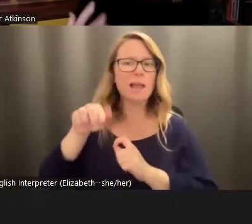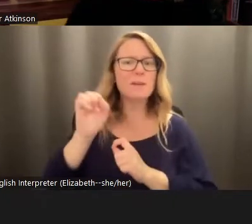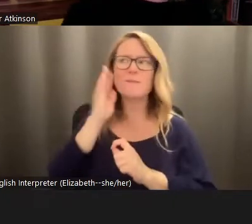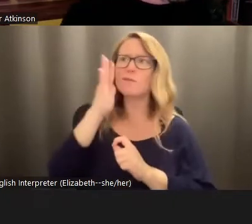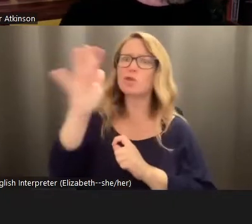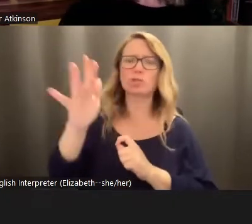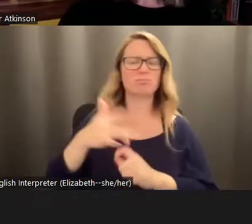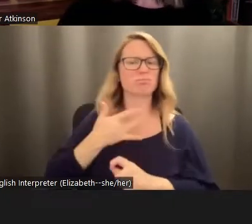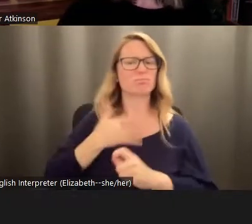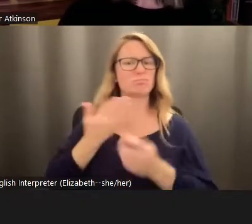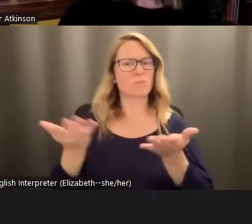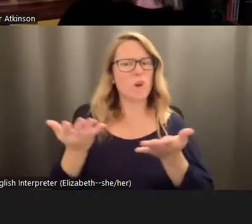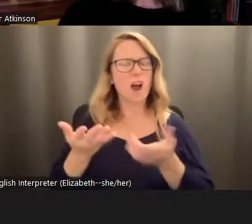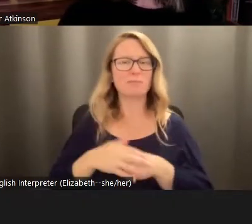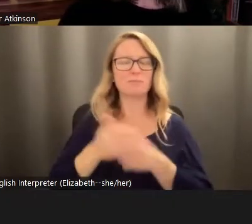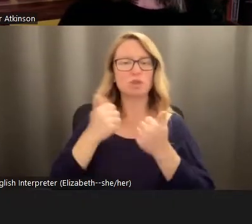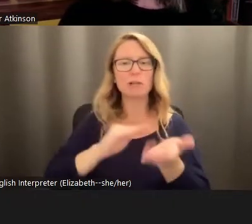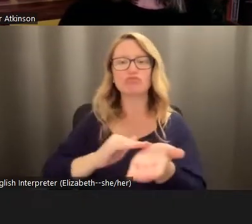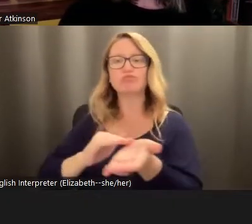sense of the feelings that are circulating around in this group